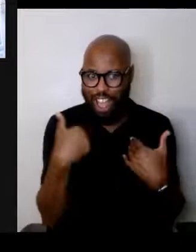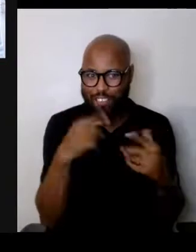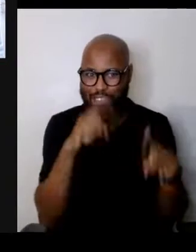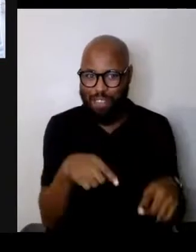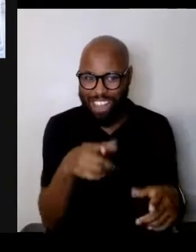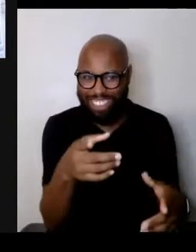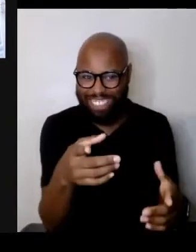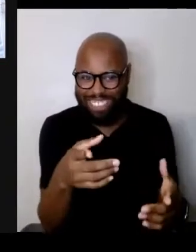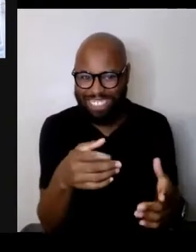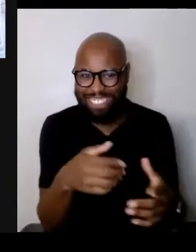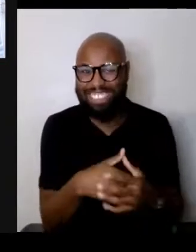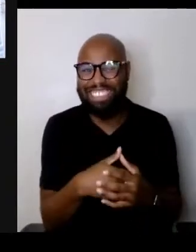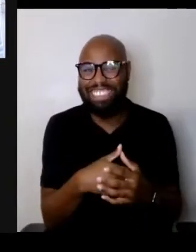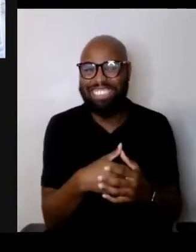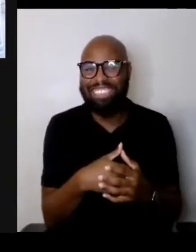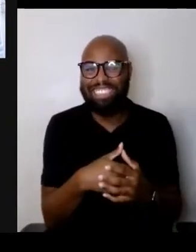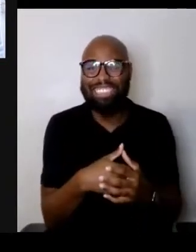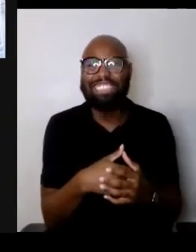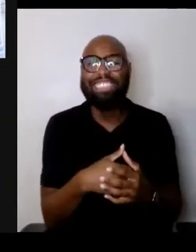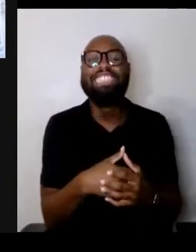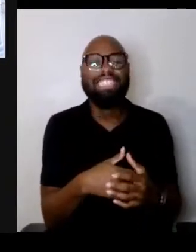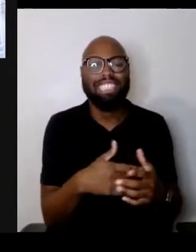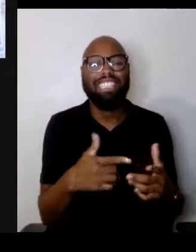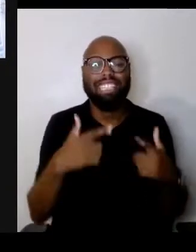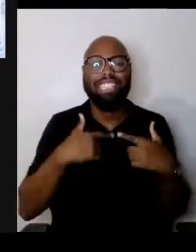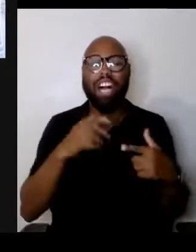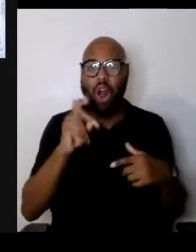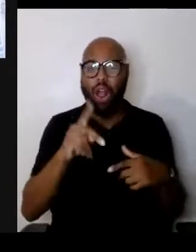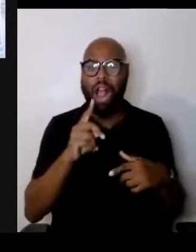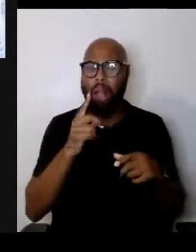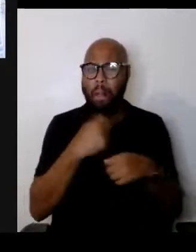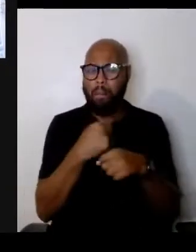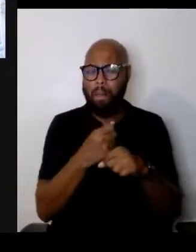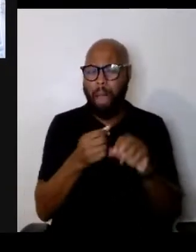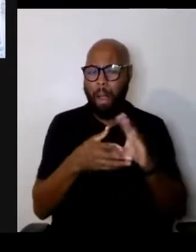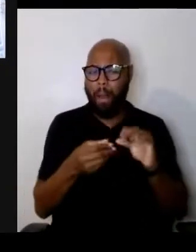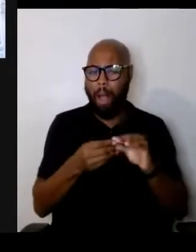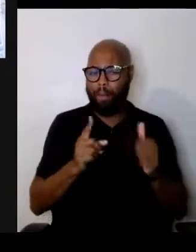Okay, let me just make a comment about helping others.